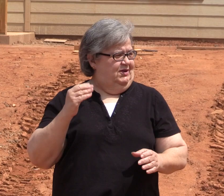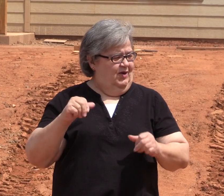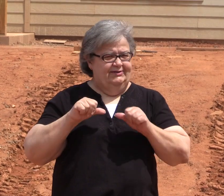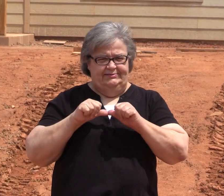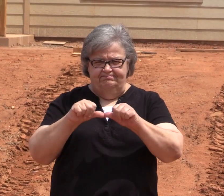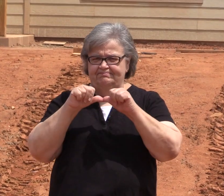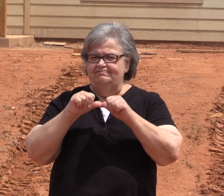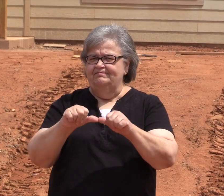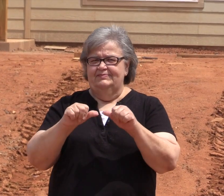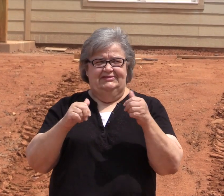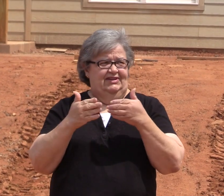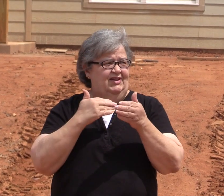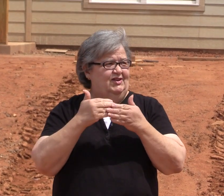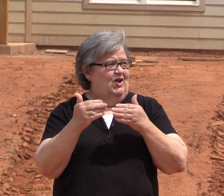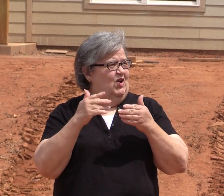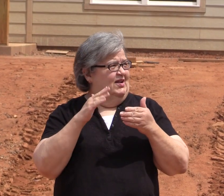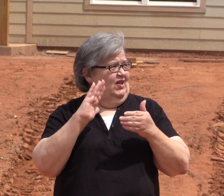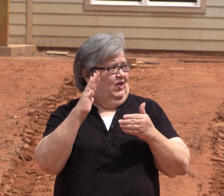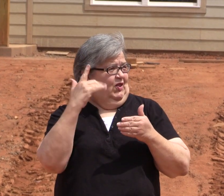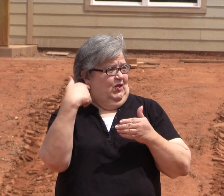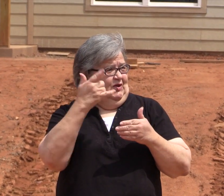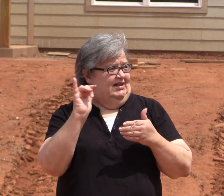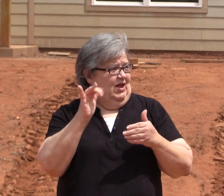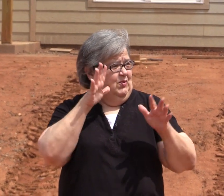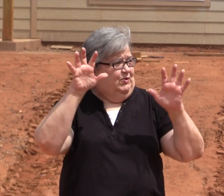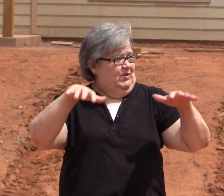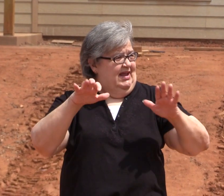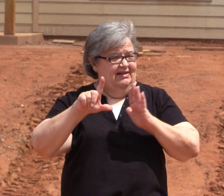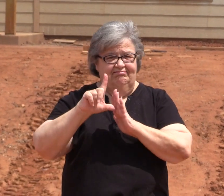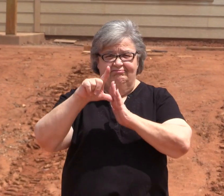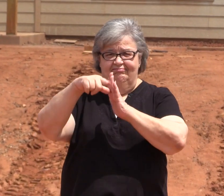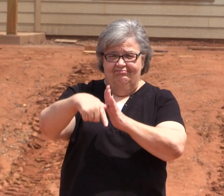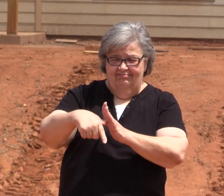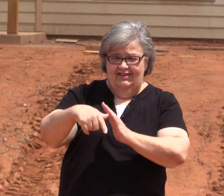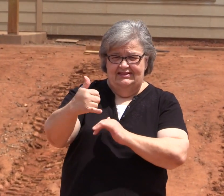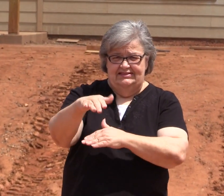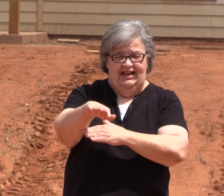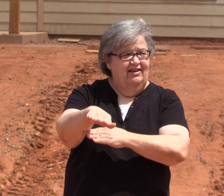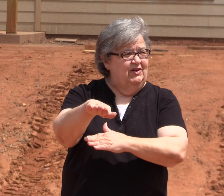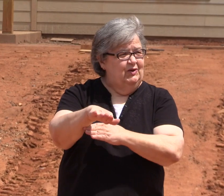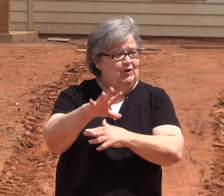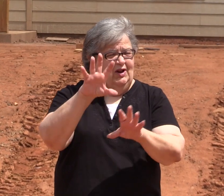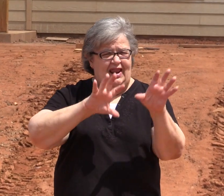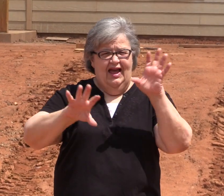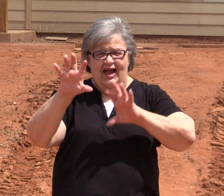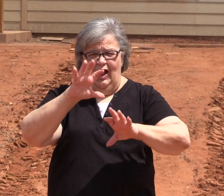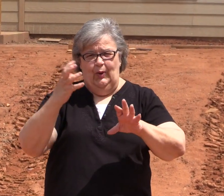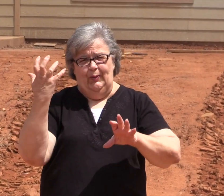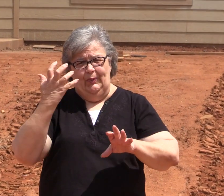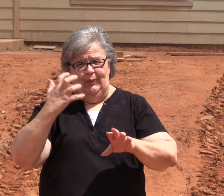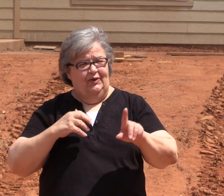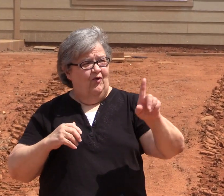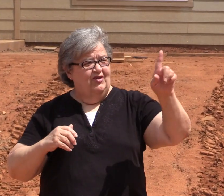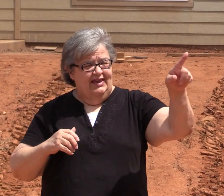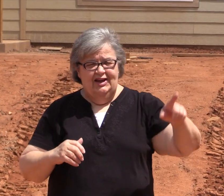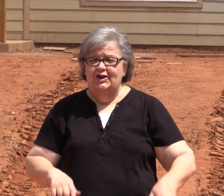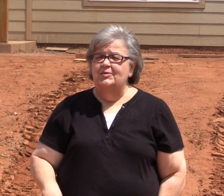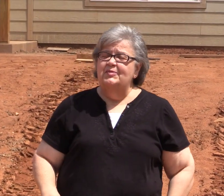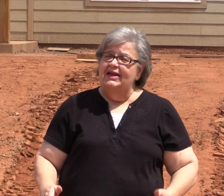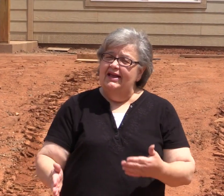They continue to work even though it looks like it's going to rain later this afternoon. It is very cloudy.